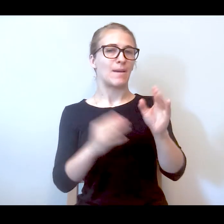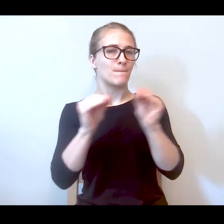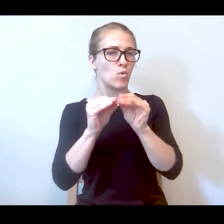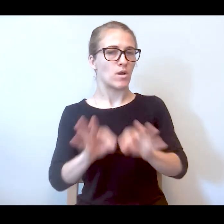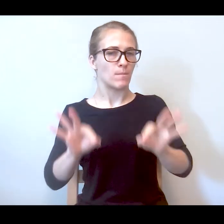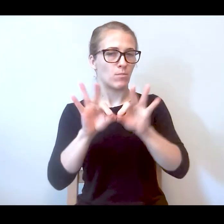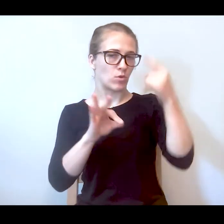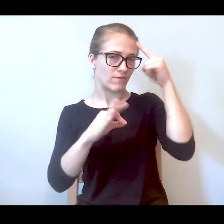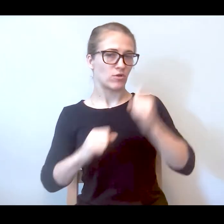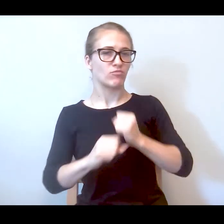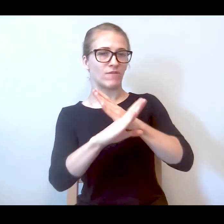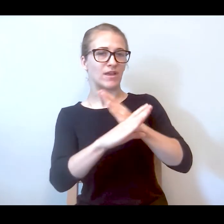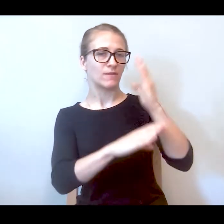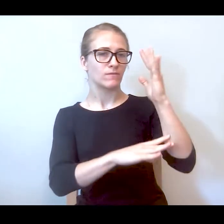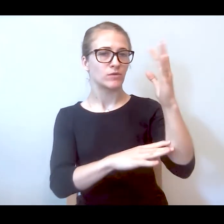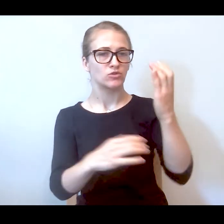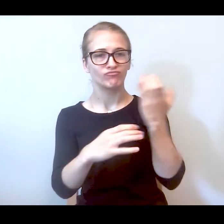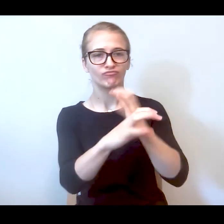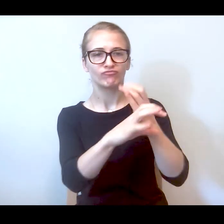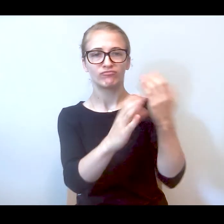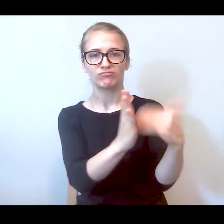need which was more important for preventing future